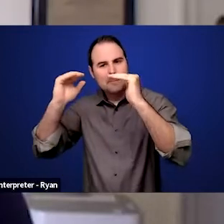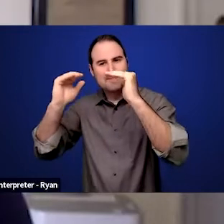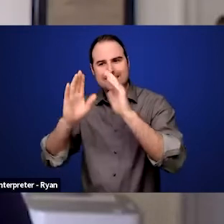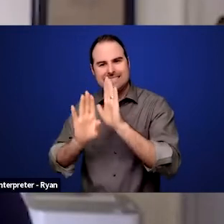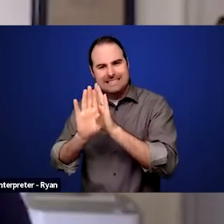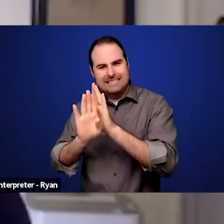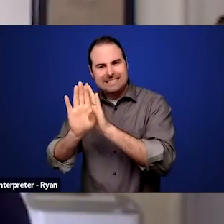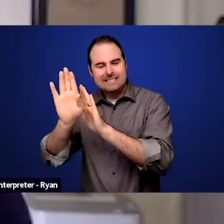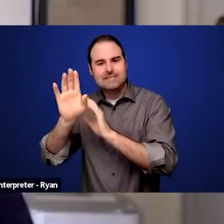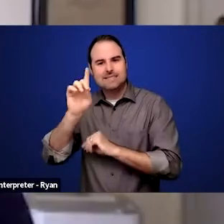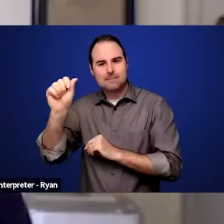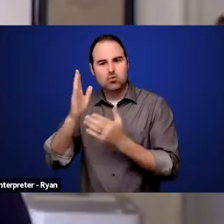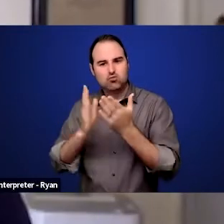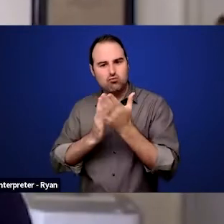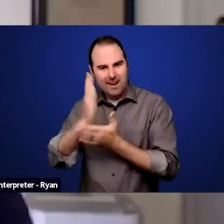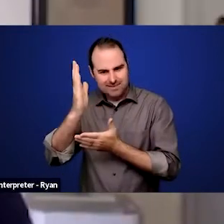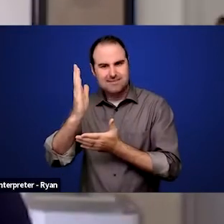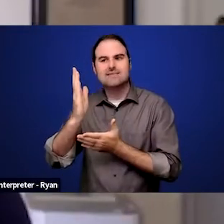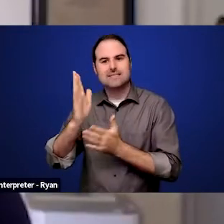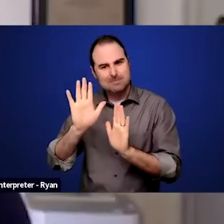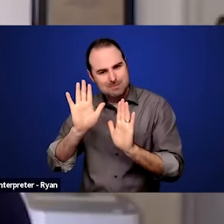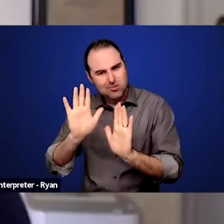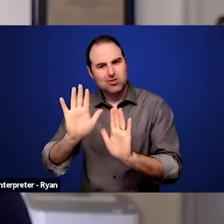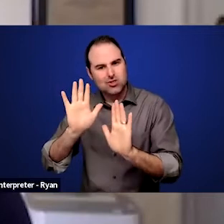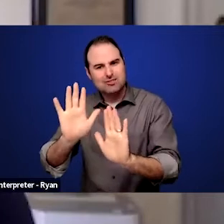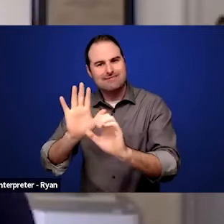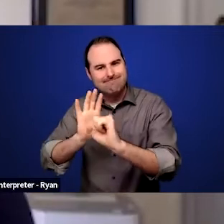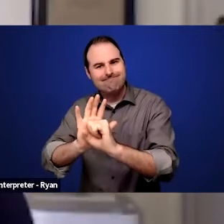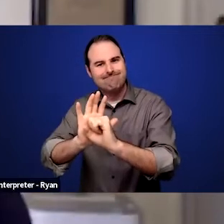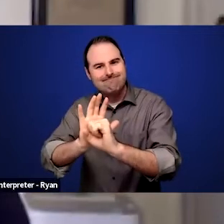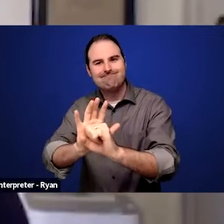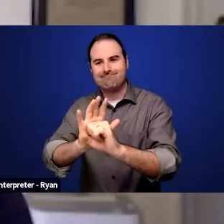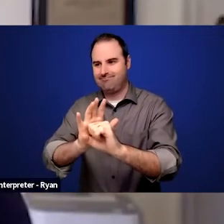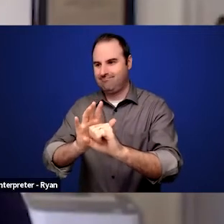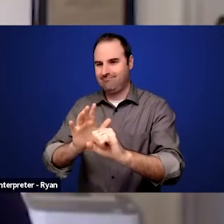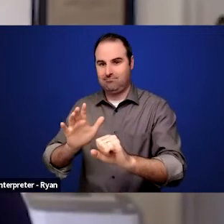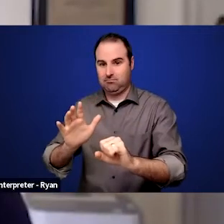which is benefiting and learning from each other. And I think, you know,